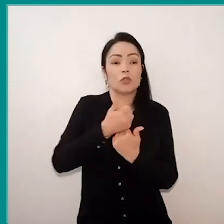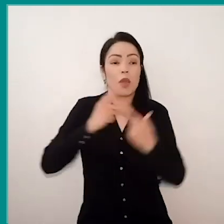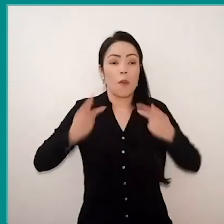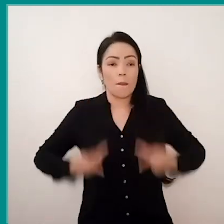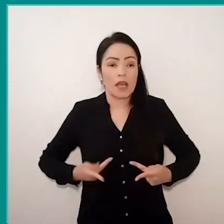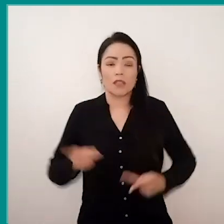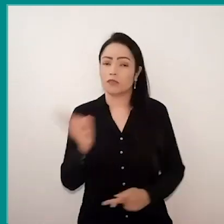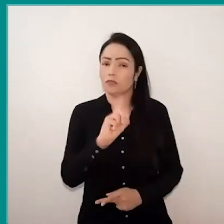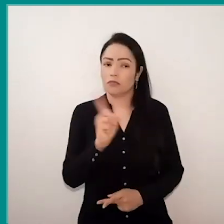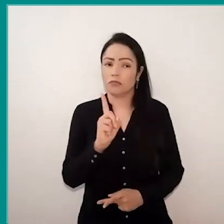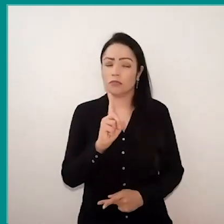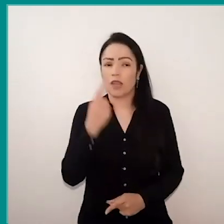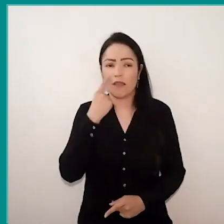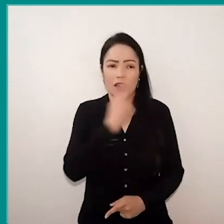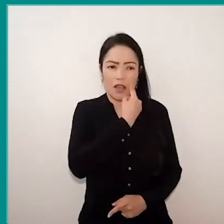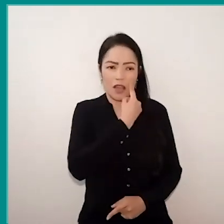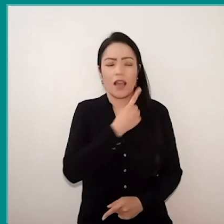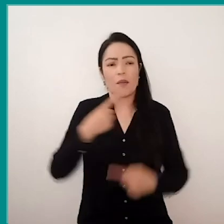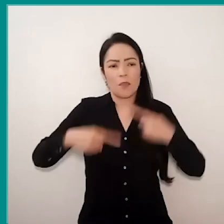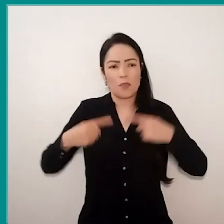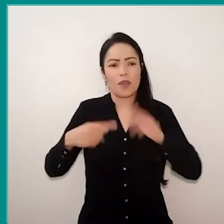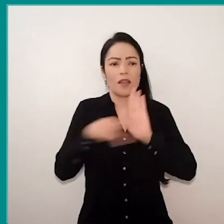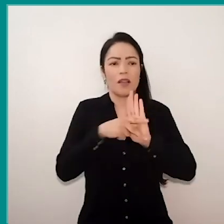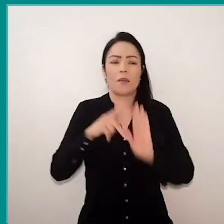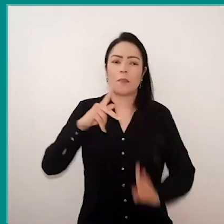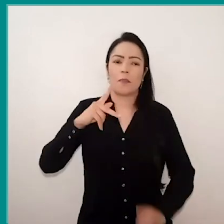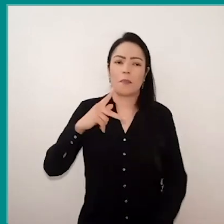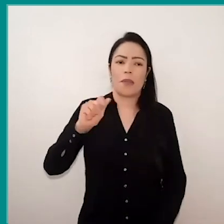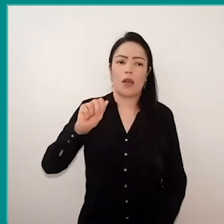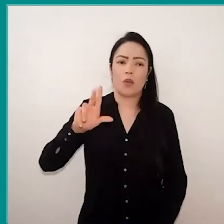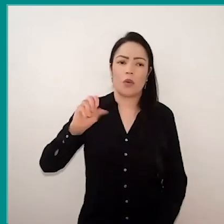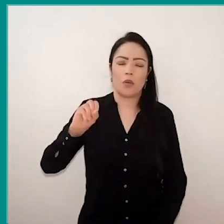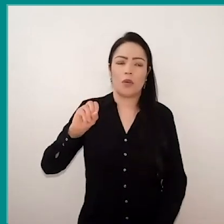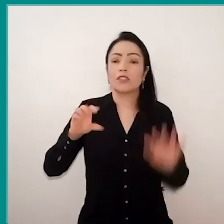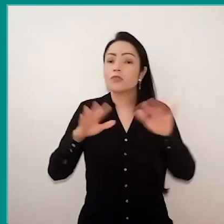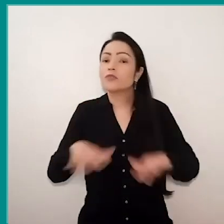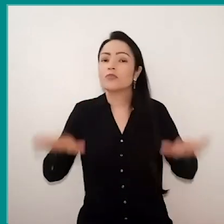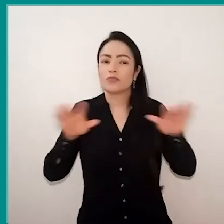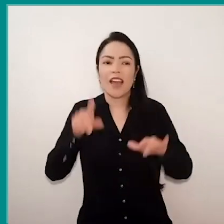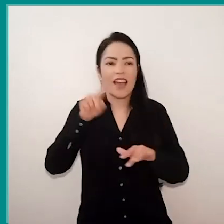is actually the political gaze by Paulo Freire for technology, because for him everything is historical, everything is ideological,